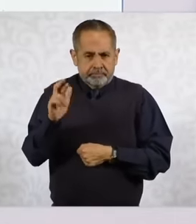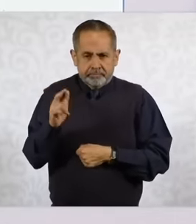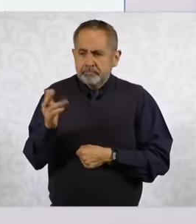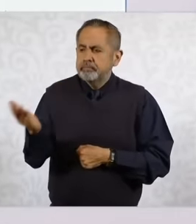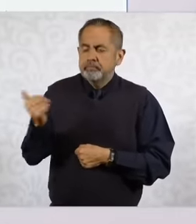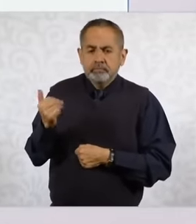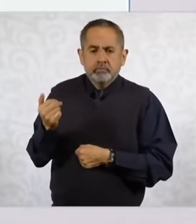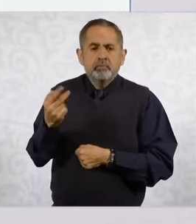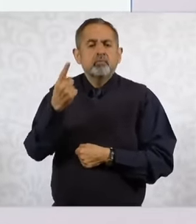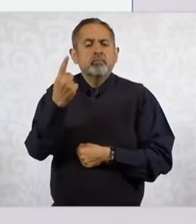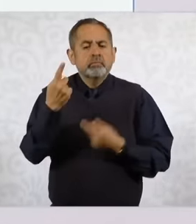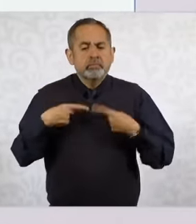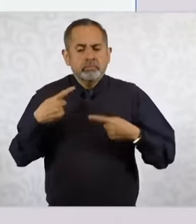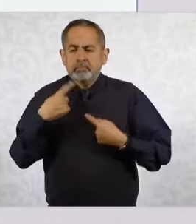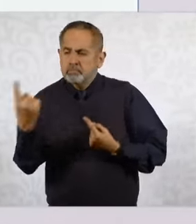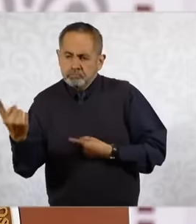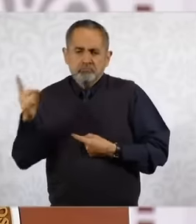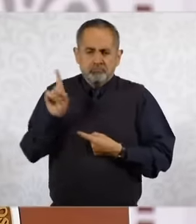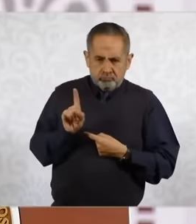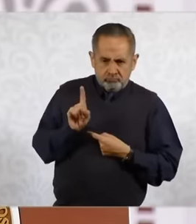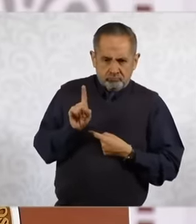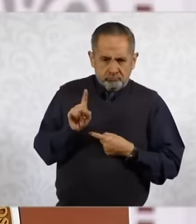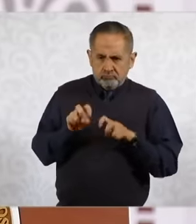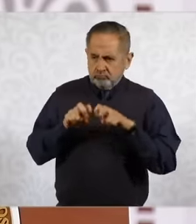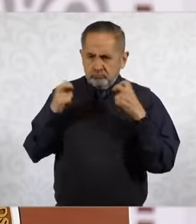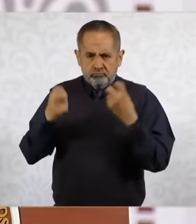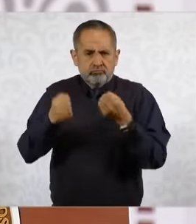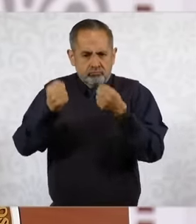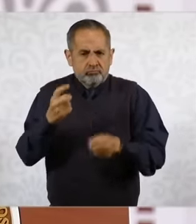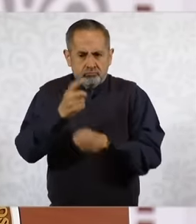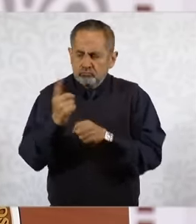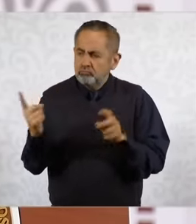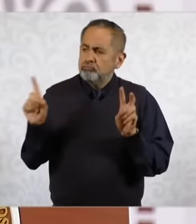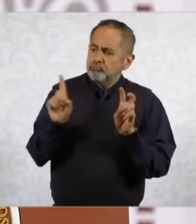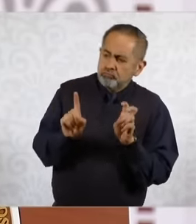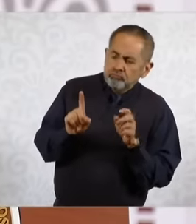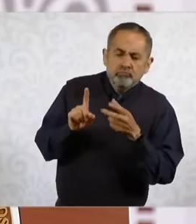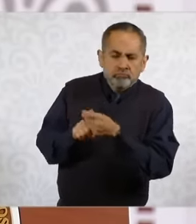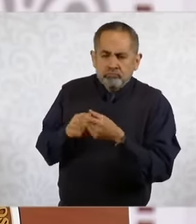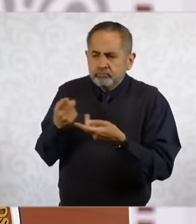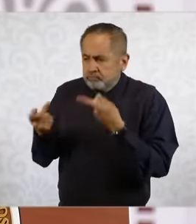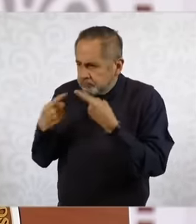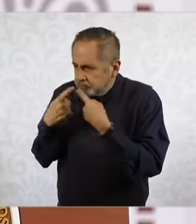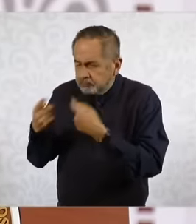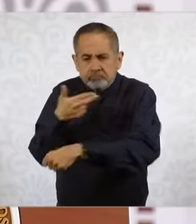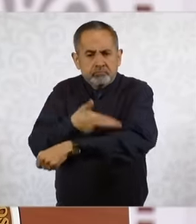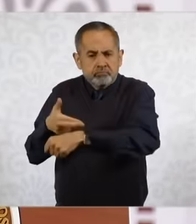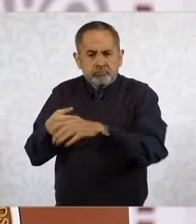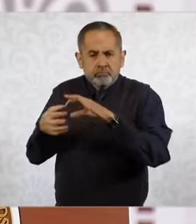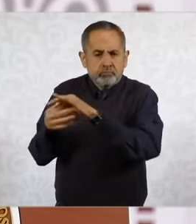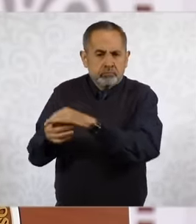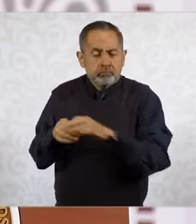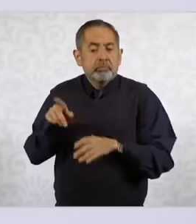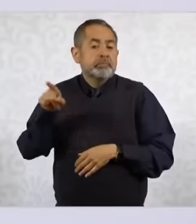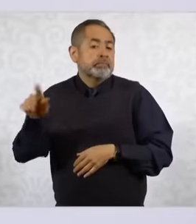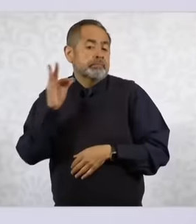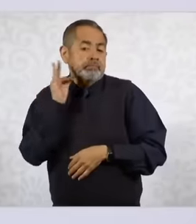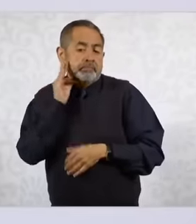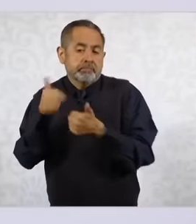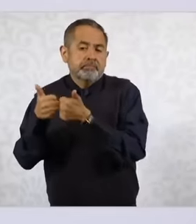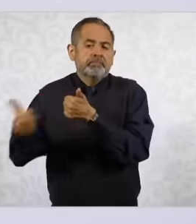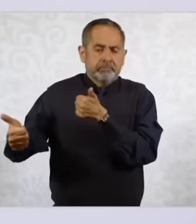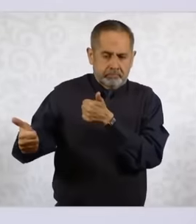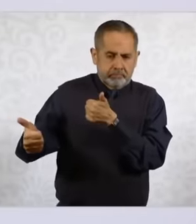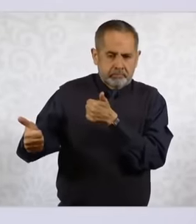That she could be in the security cabinet to coordinate the prosecutor's office is Autonomous but as I